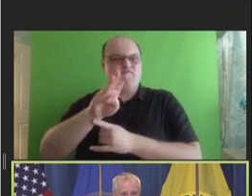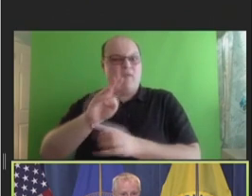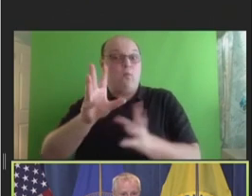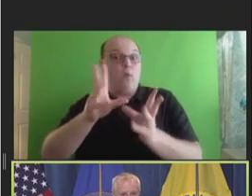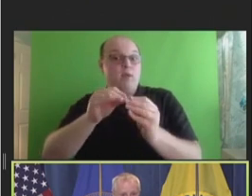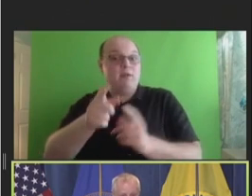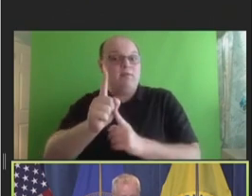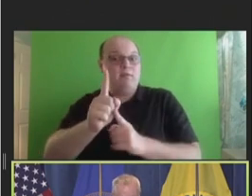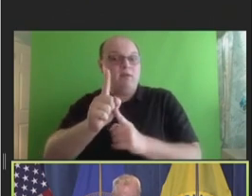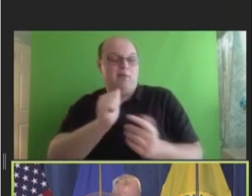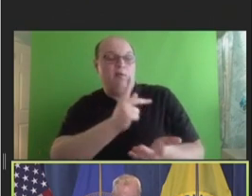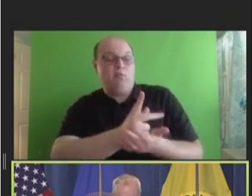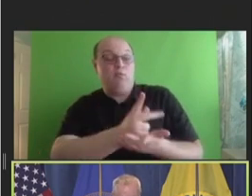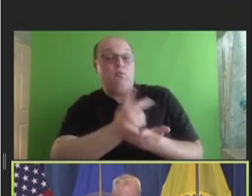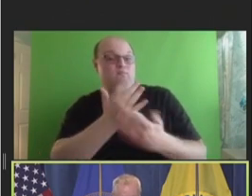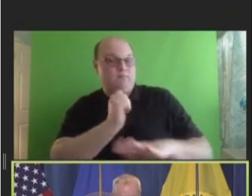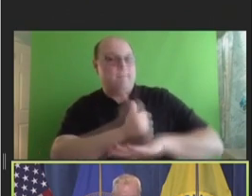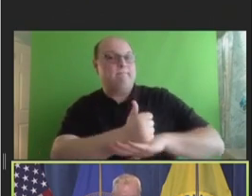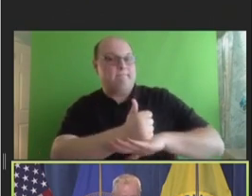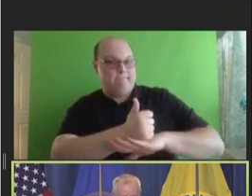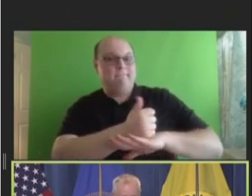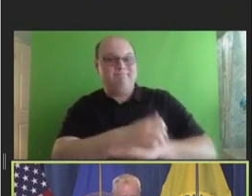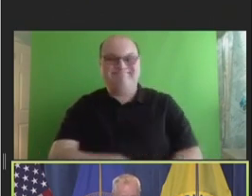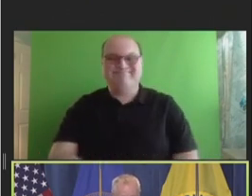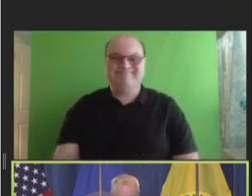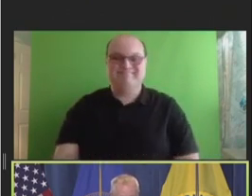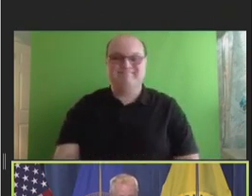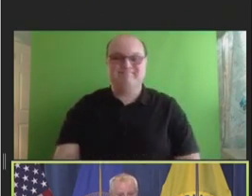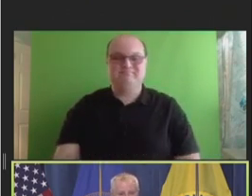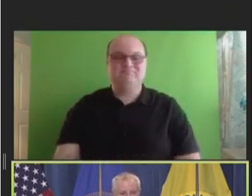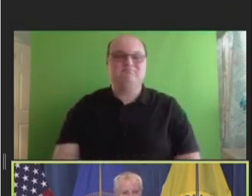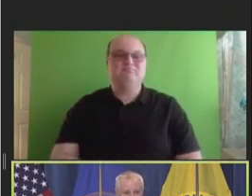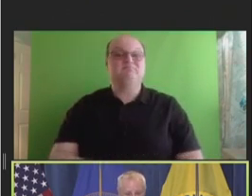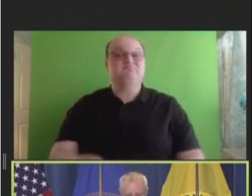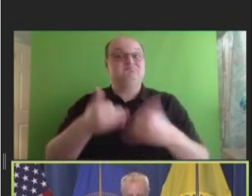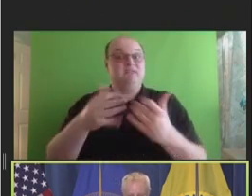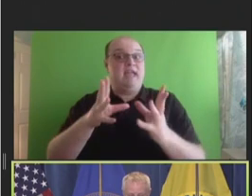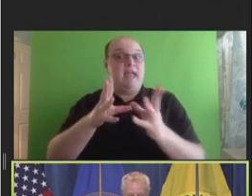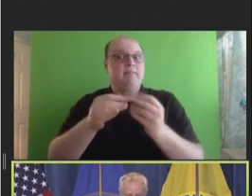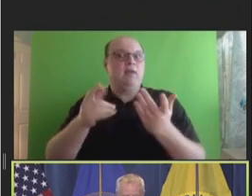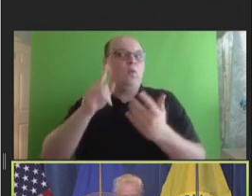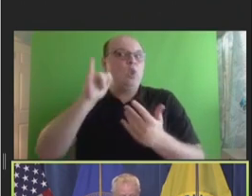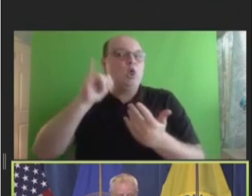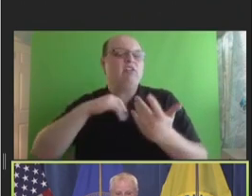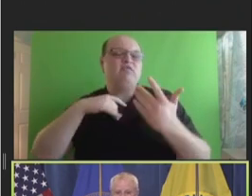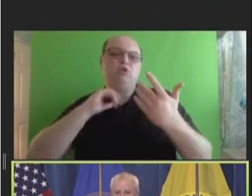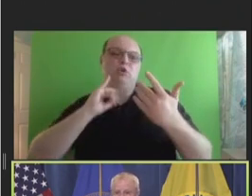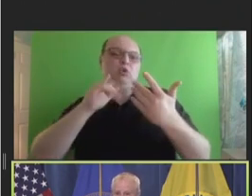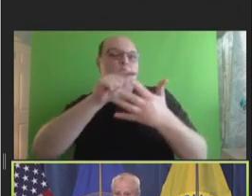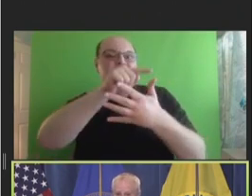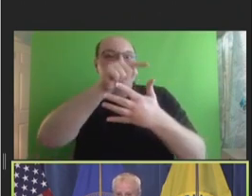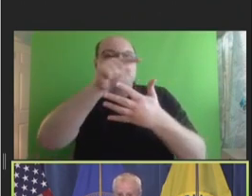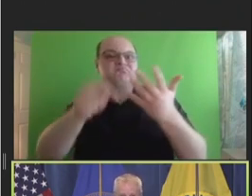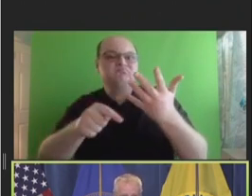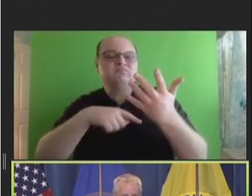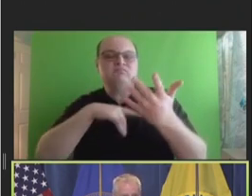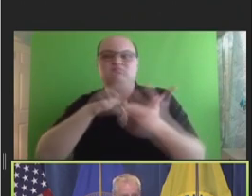Let me start with a few highlights from today's meeting, and then we'll talk briefly about